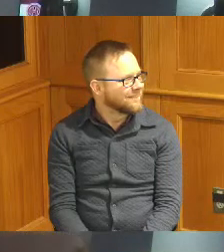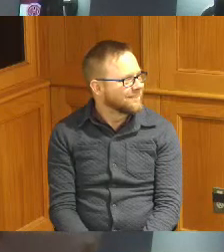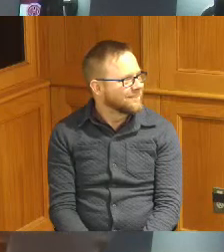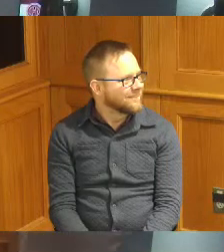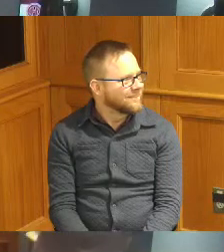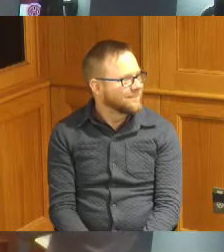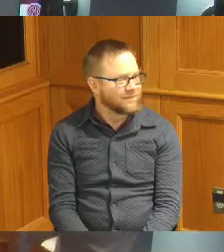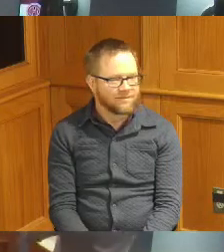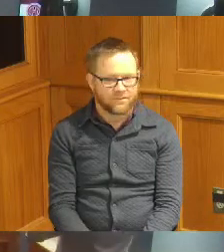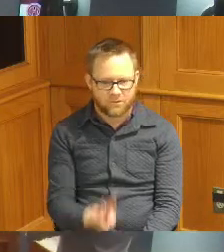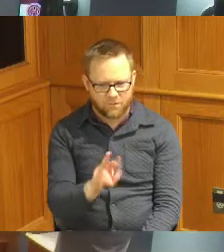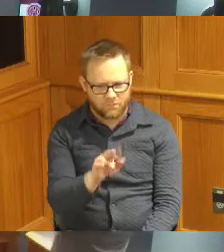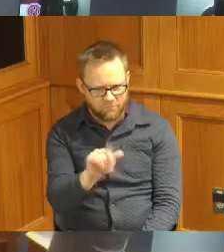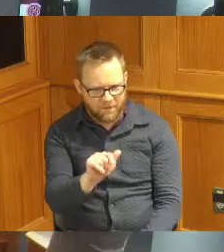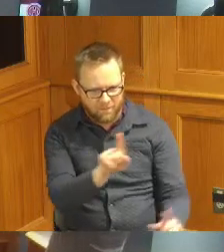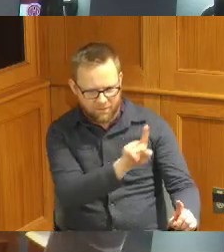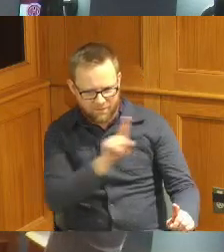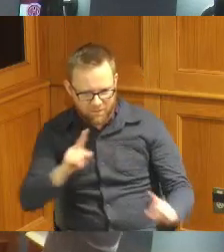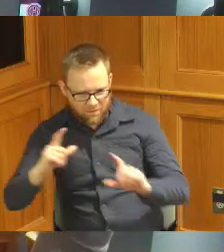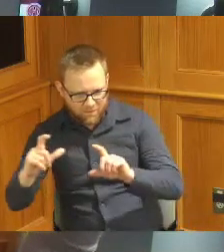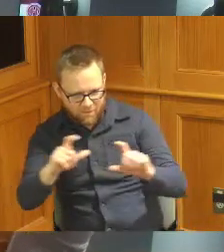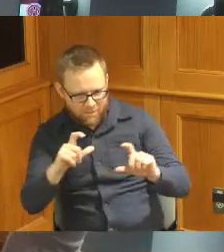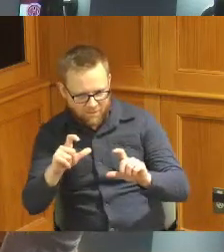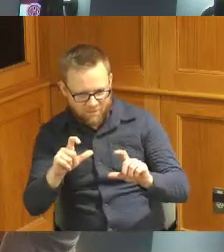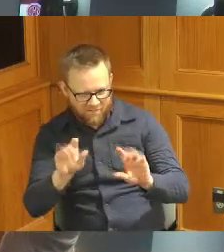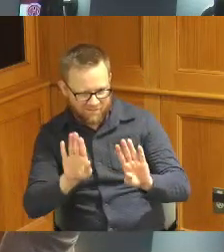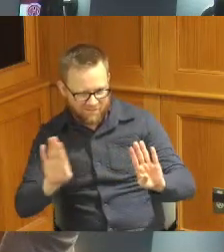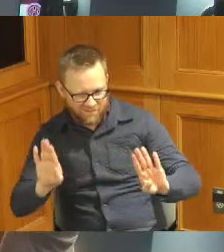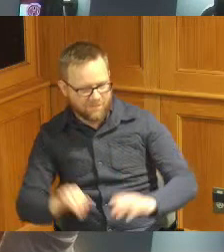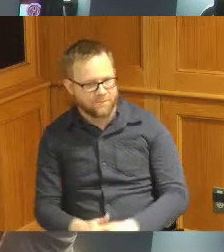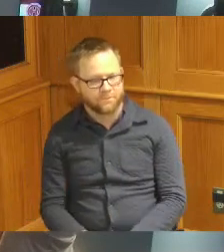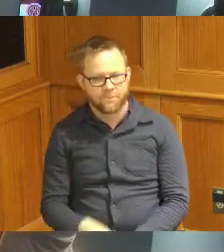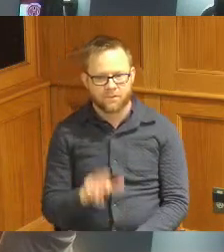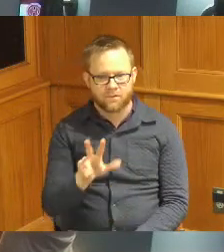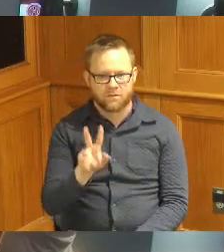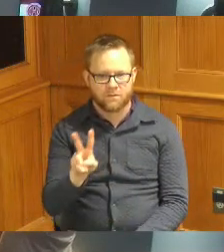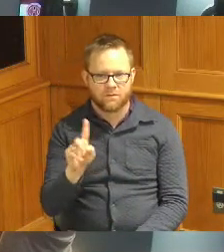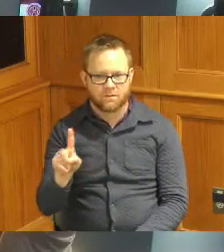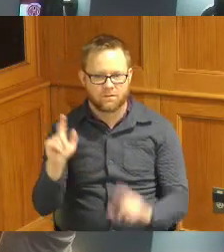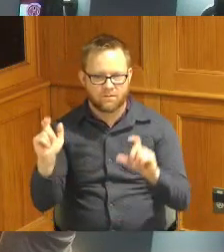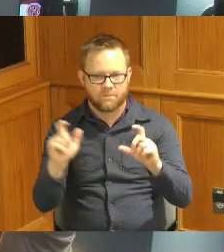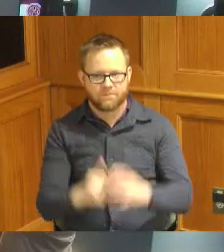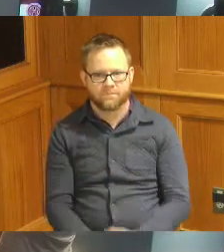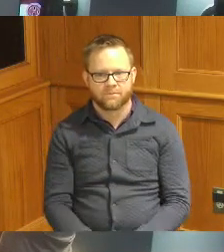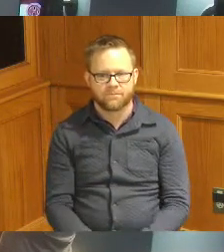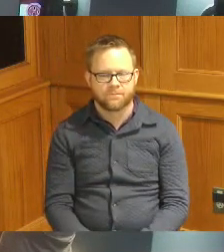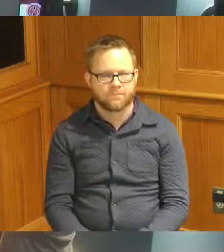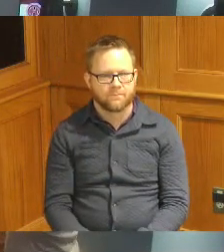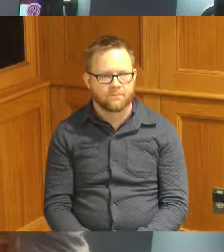cut you off three two one got it